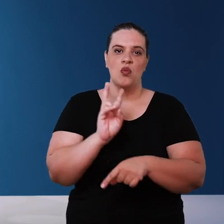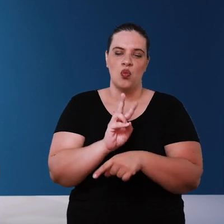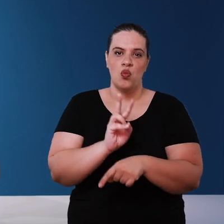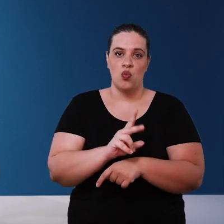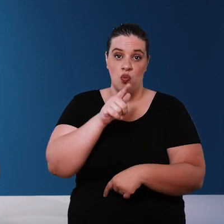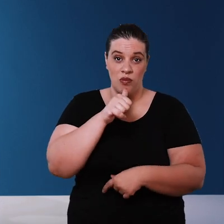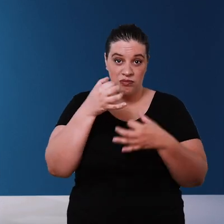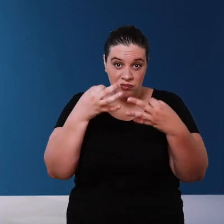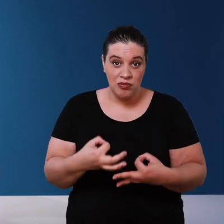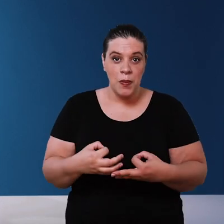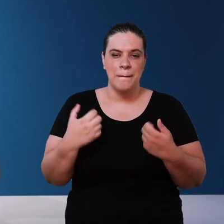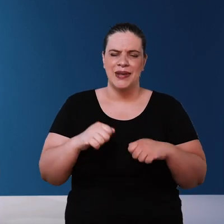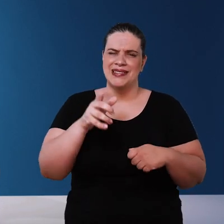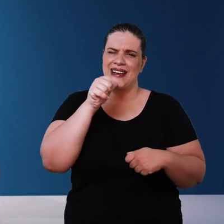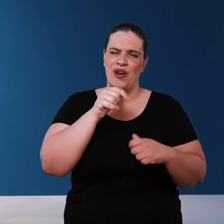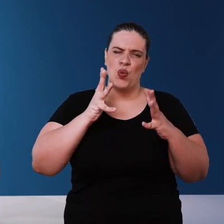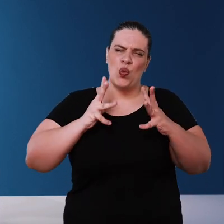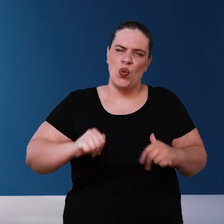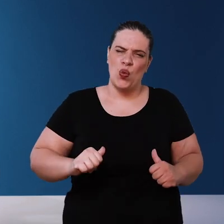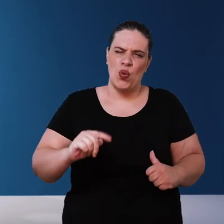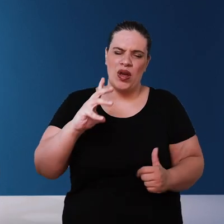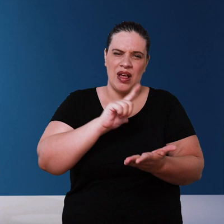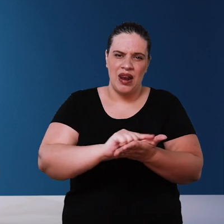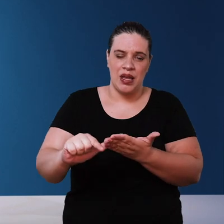system preference water you are crystal clear than water with a little